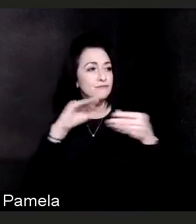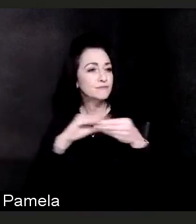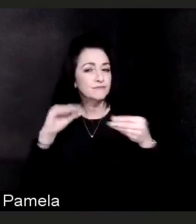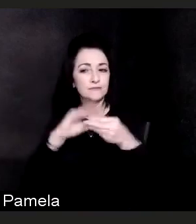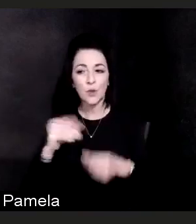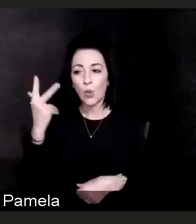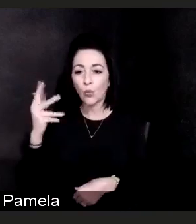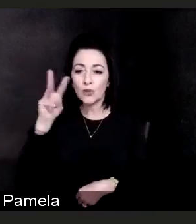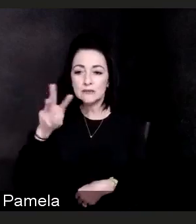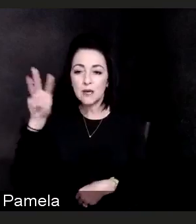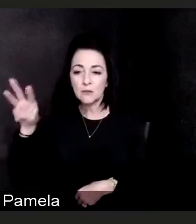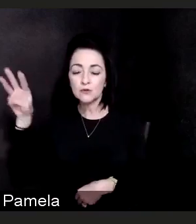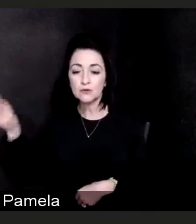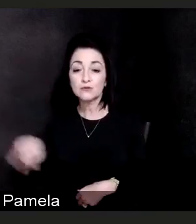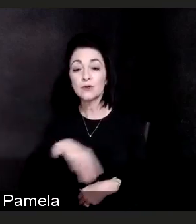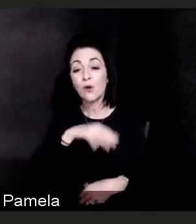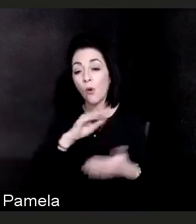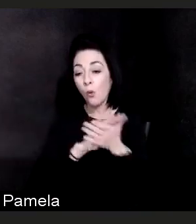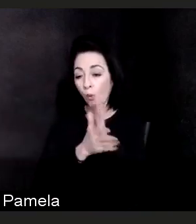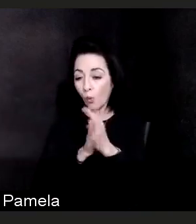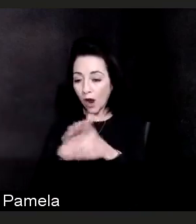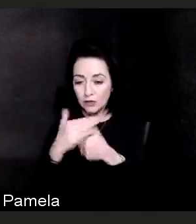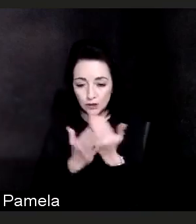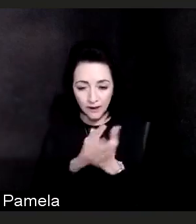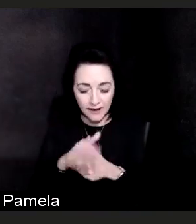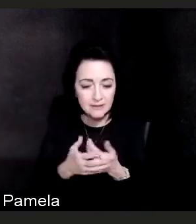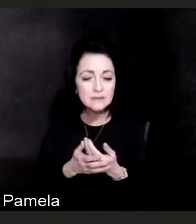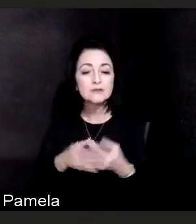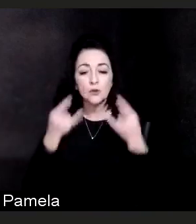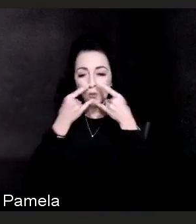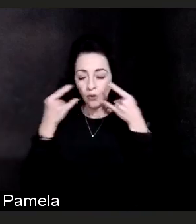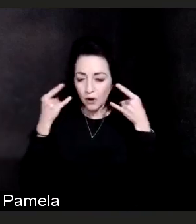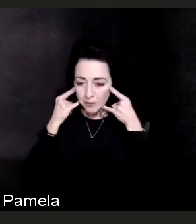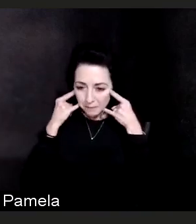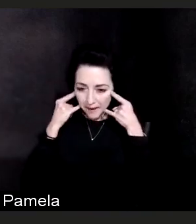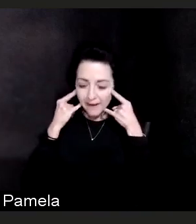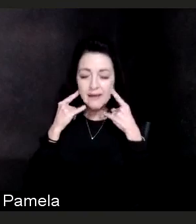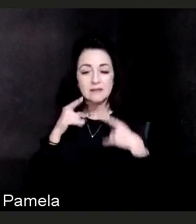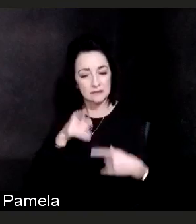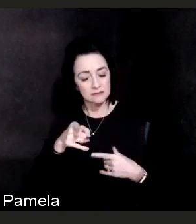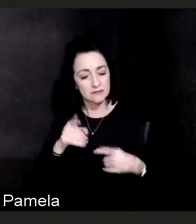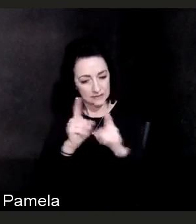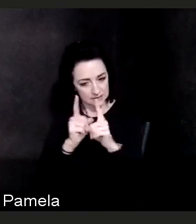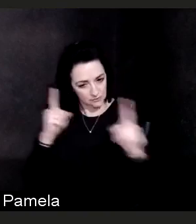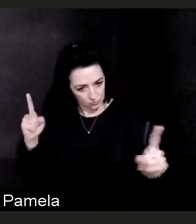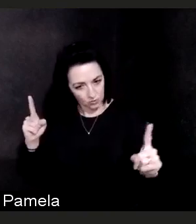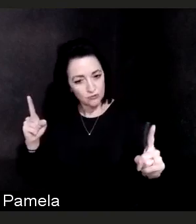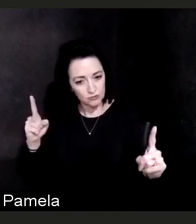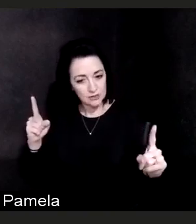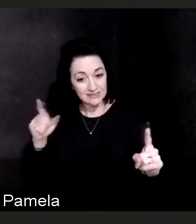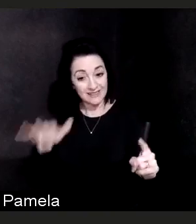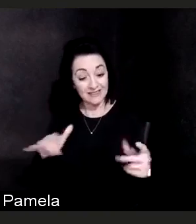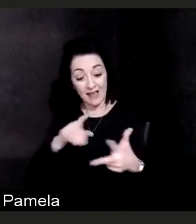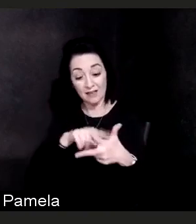wash your hands, wear a mask and watch your distance. Those three things are still the things